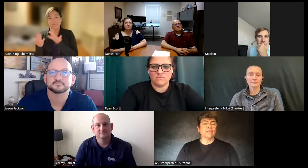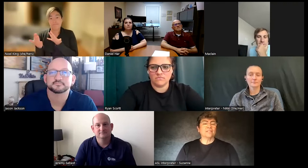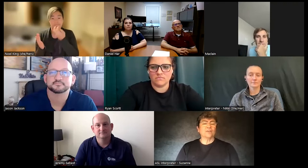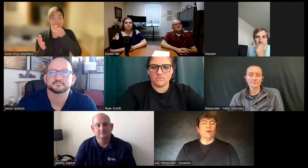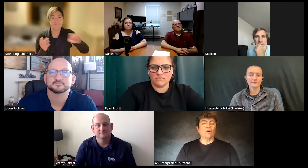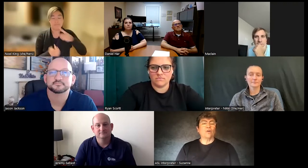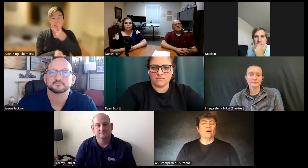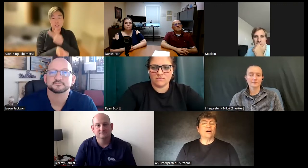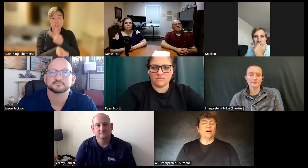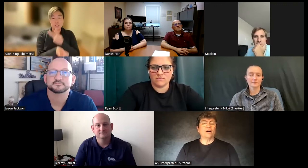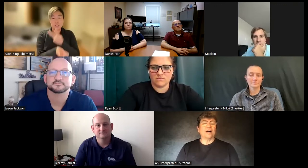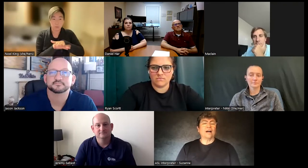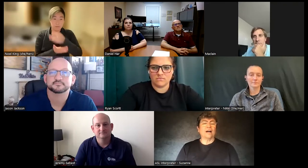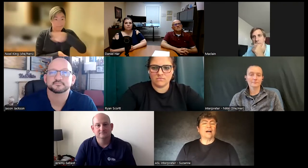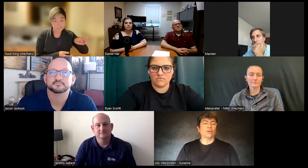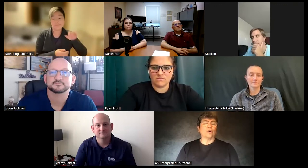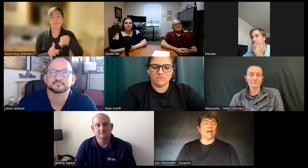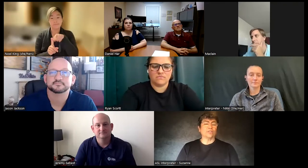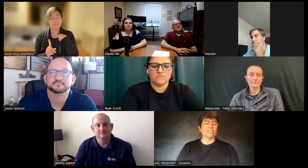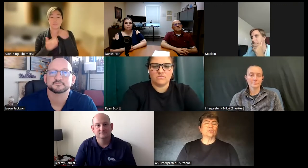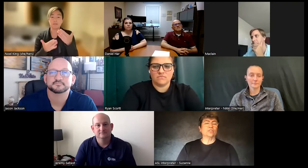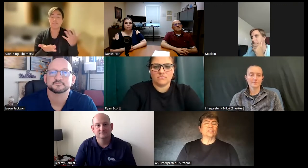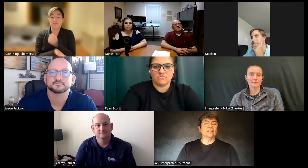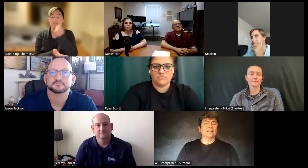so I had to wait to go to graduate school